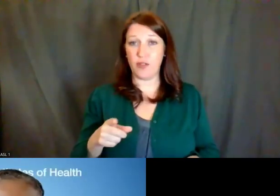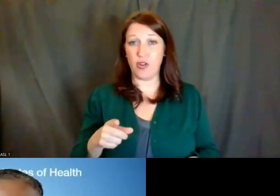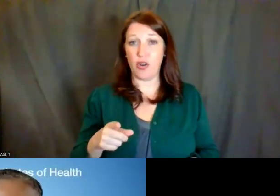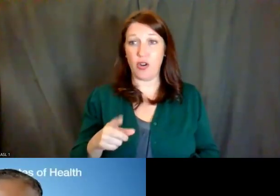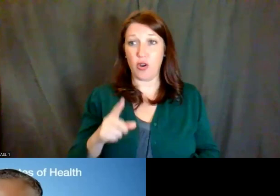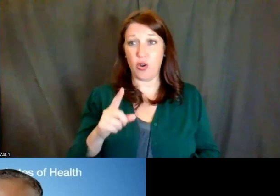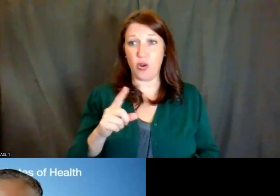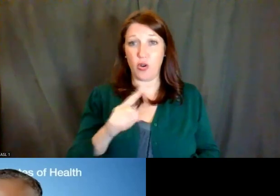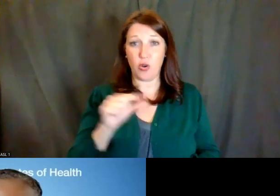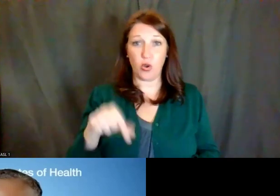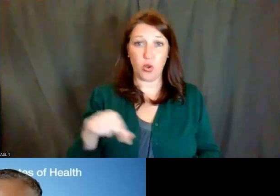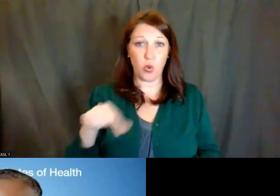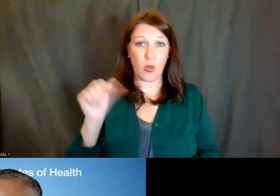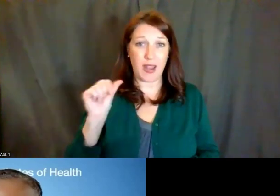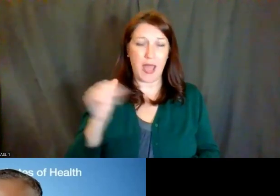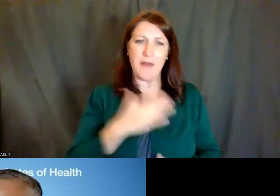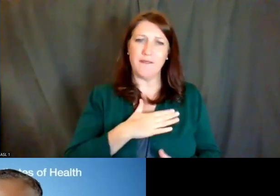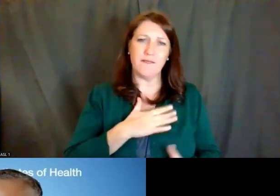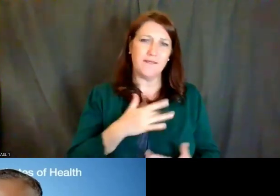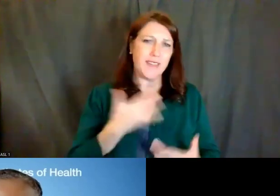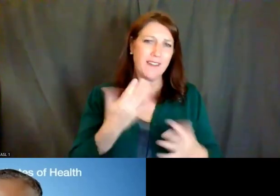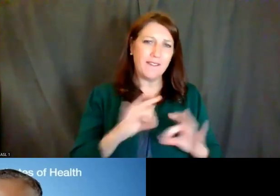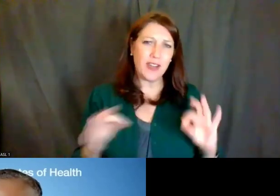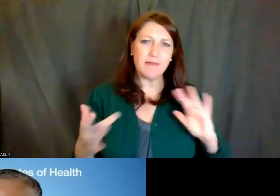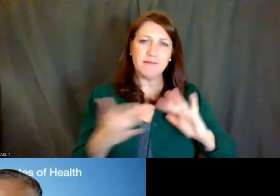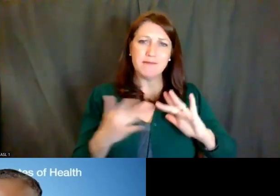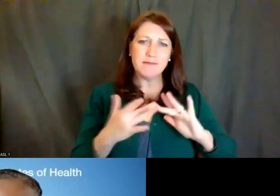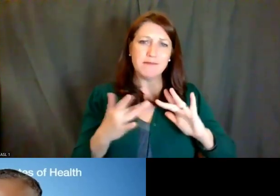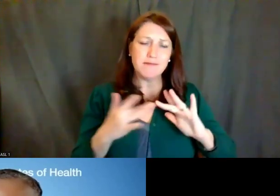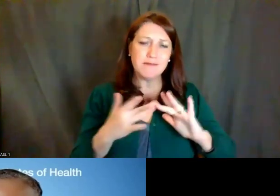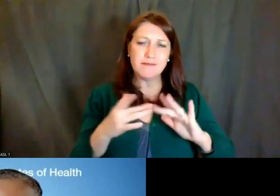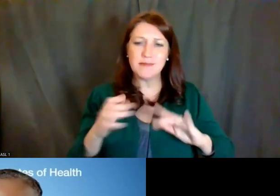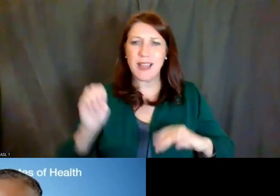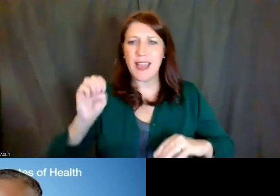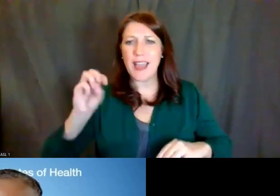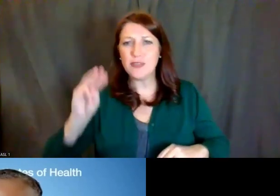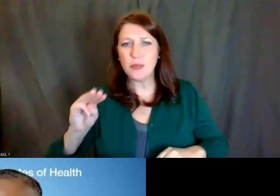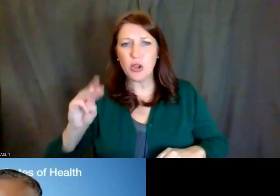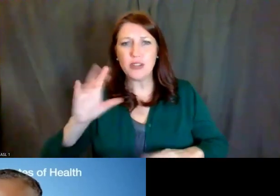feel free to contact us through the Extramural Diversity website,